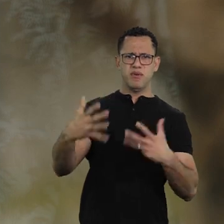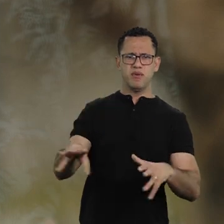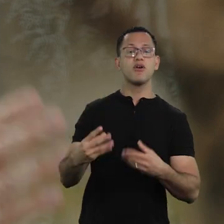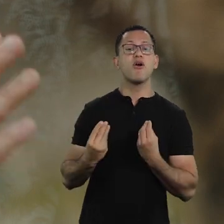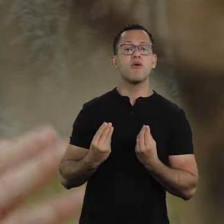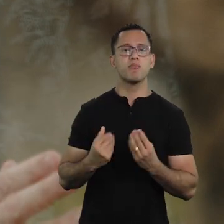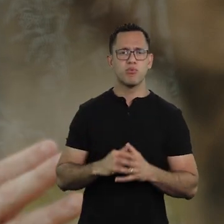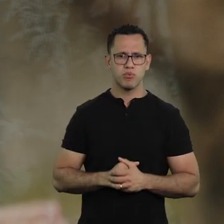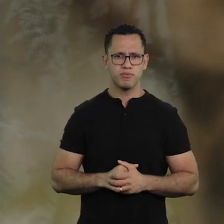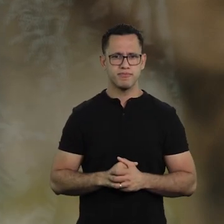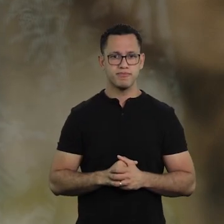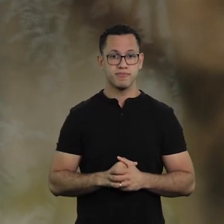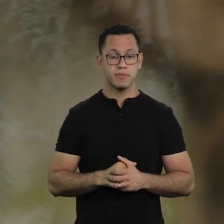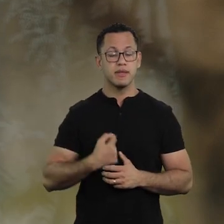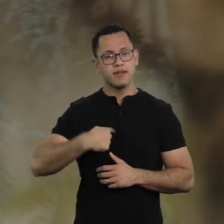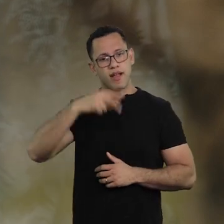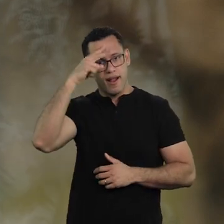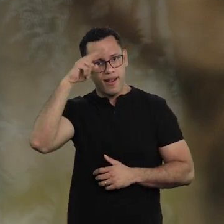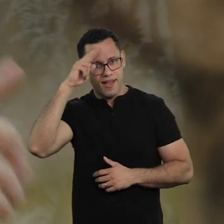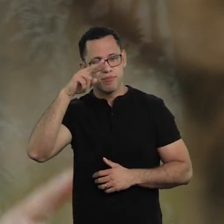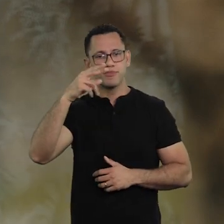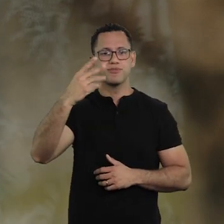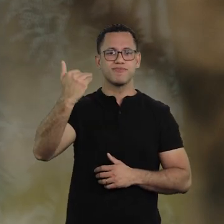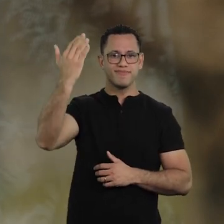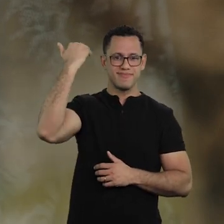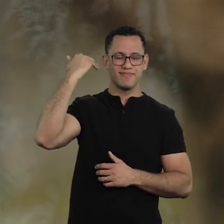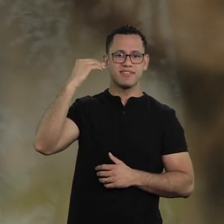I remember Chico Anysio